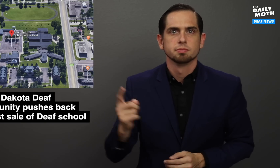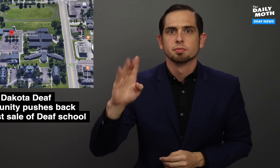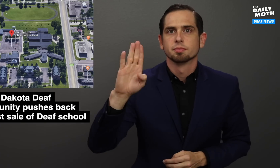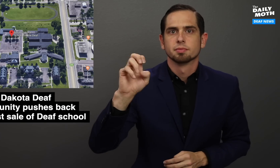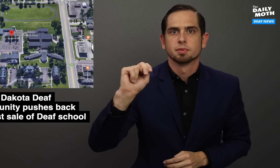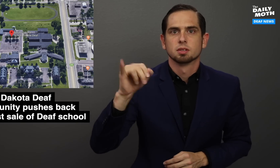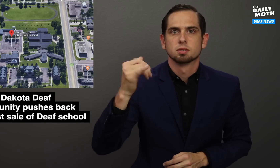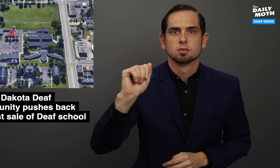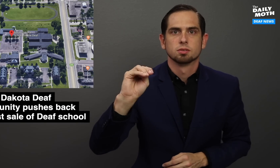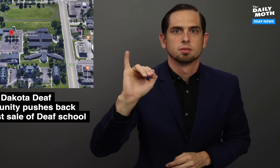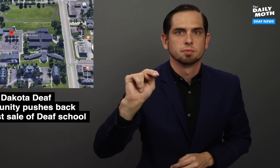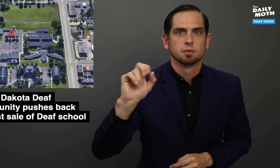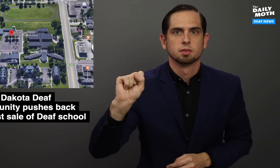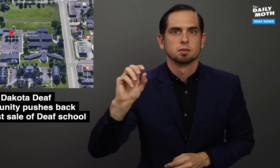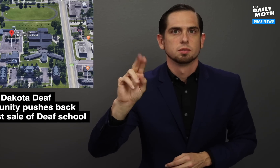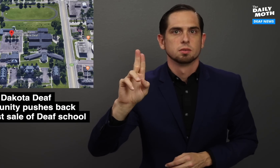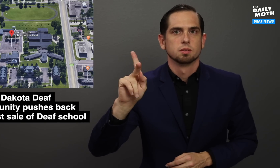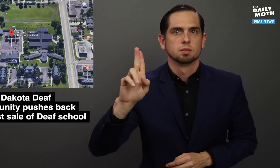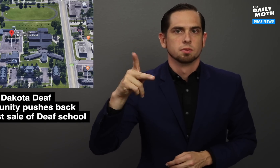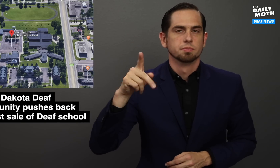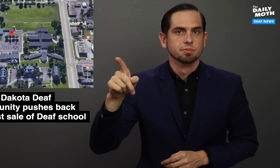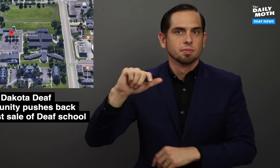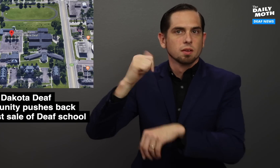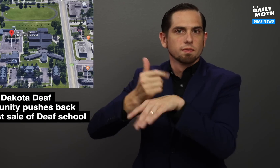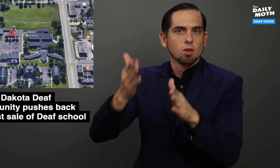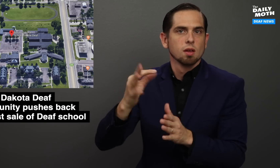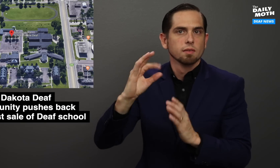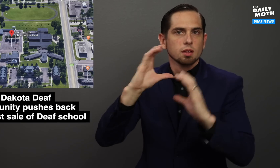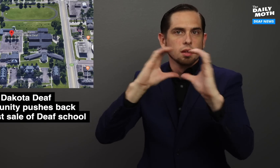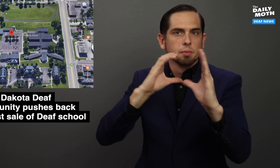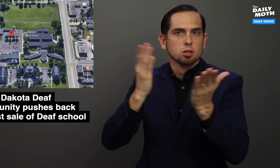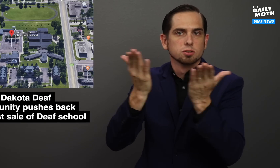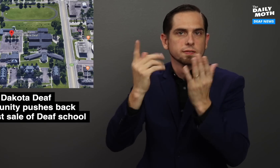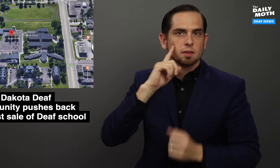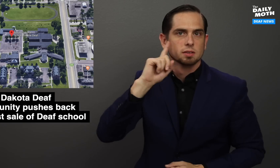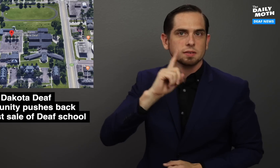Benjamin Soukup, the founder of Communication Service for